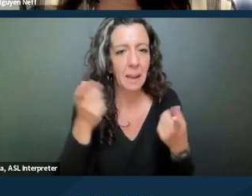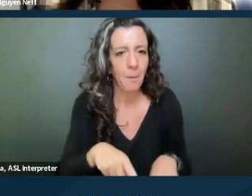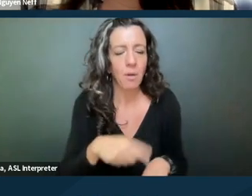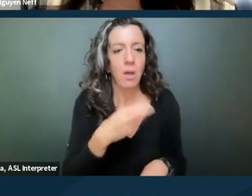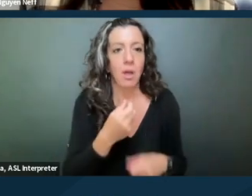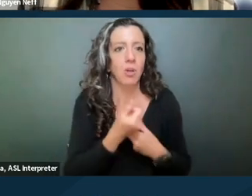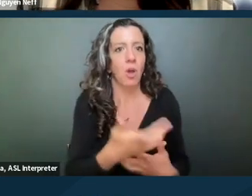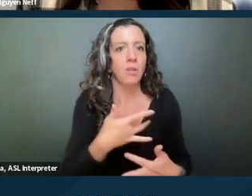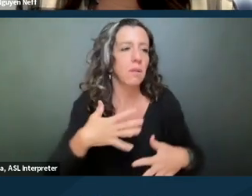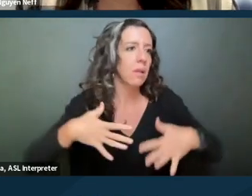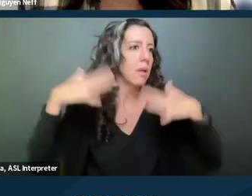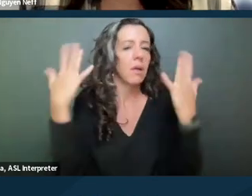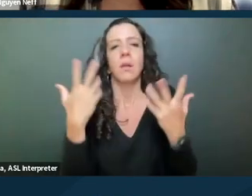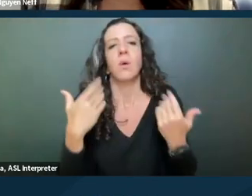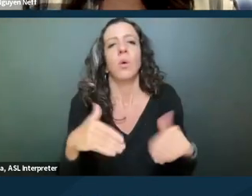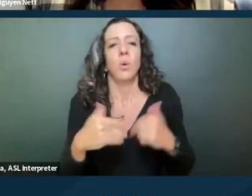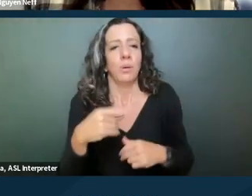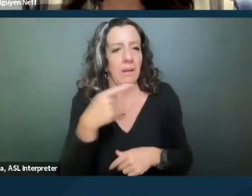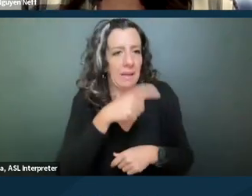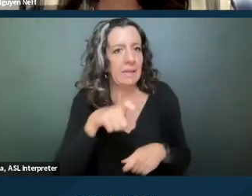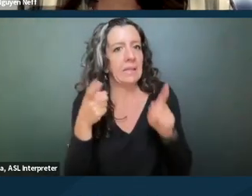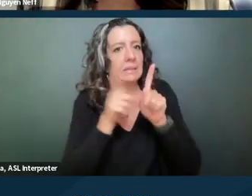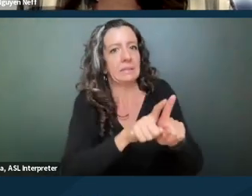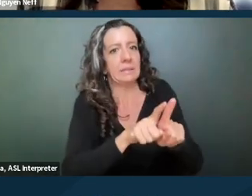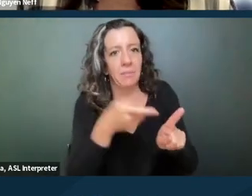and they need someone there for more than 14 days,